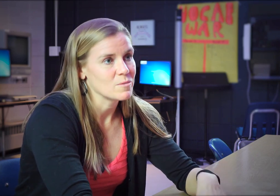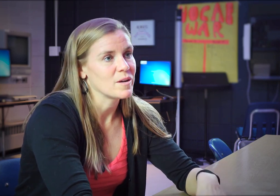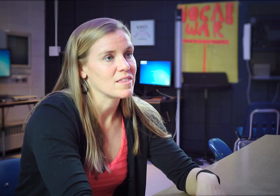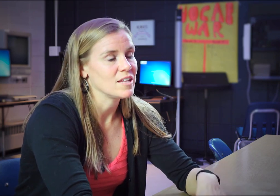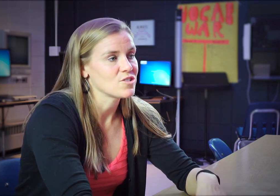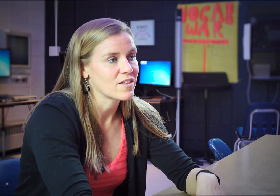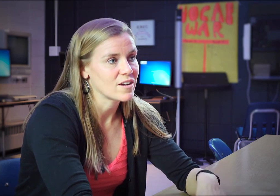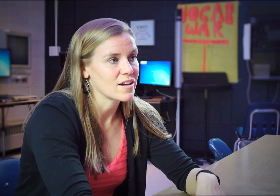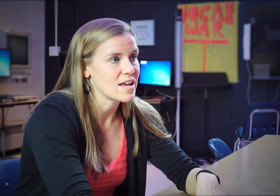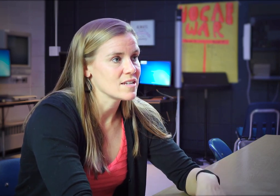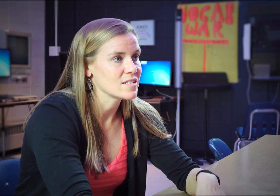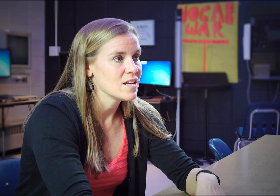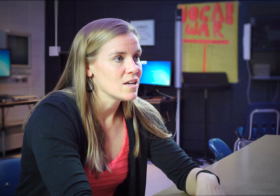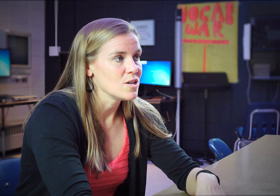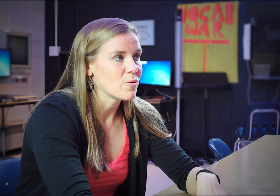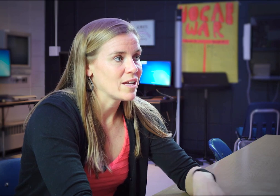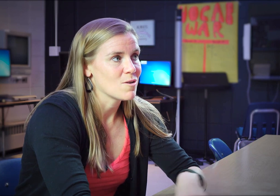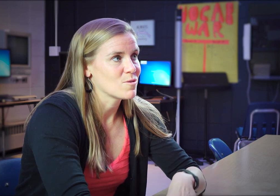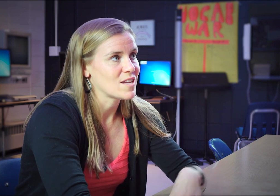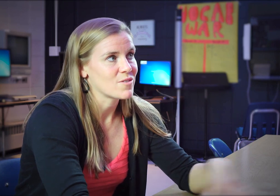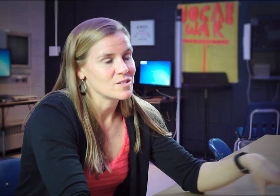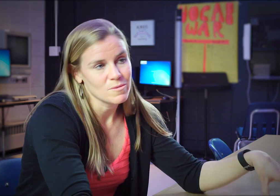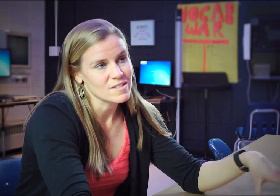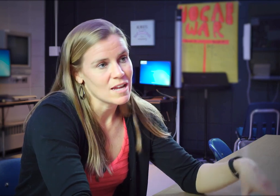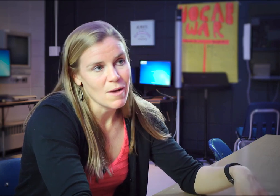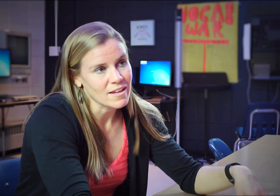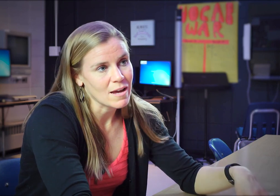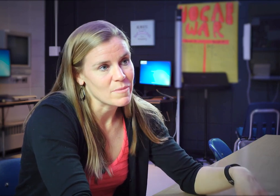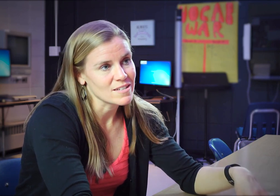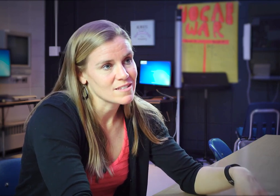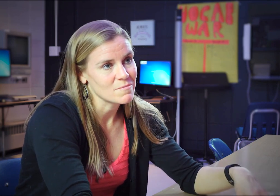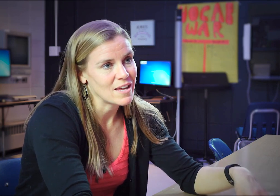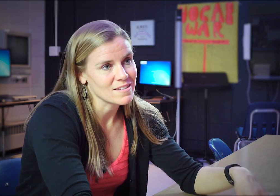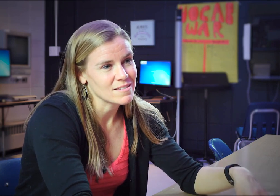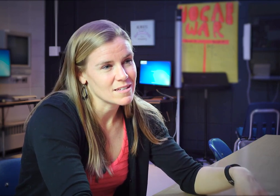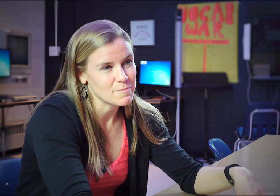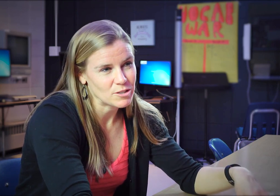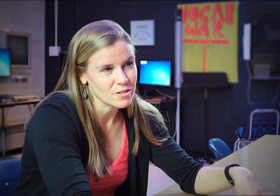with each other, and knowing almost every student's name on campus, makes it special.